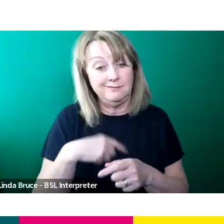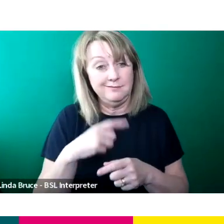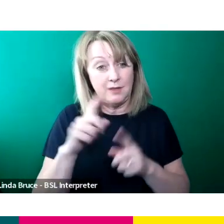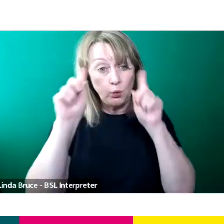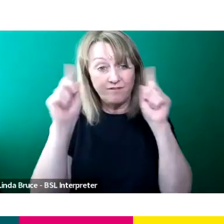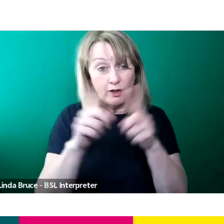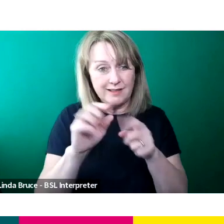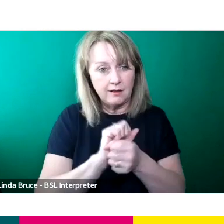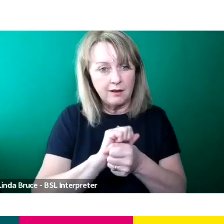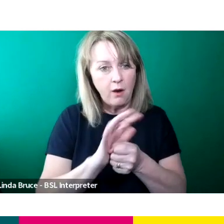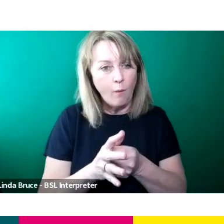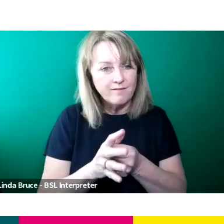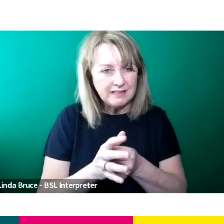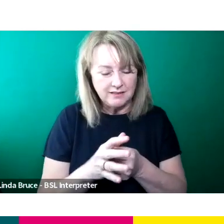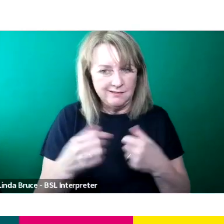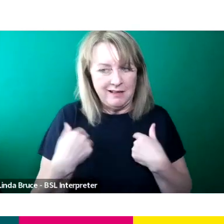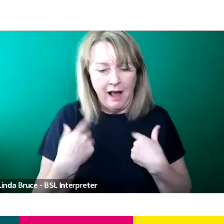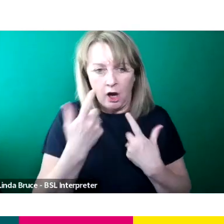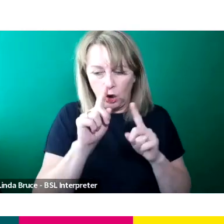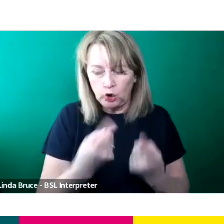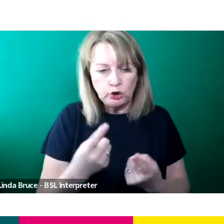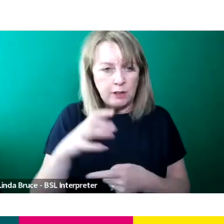work experience placements or anything like that.